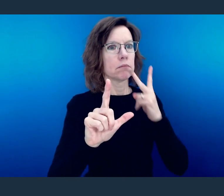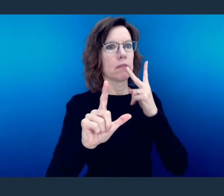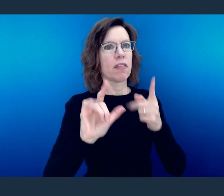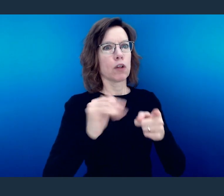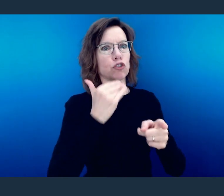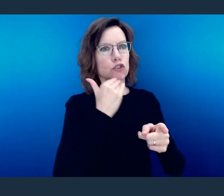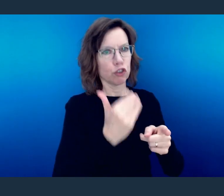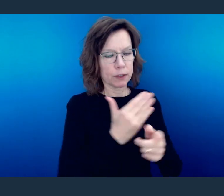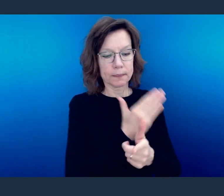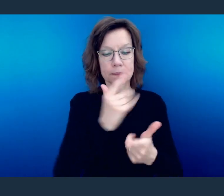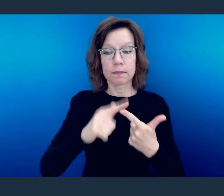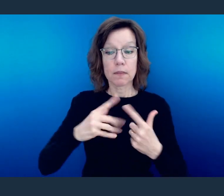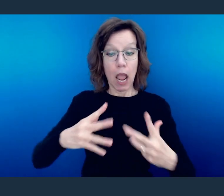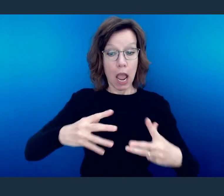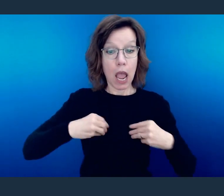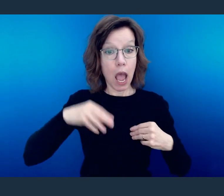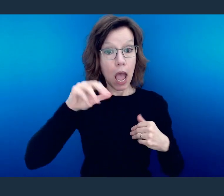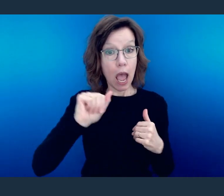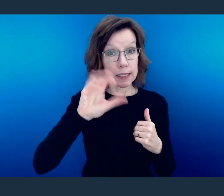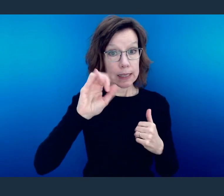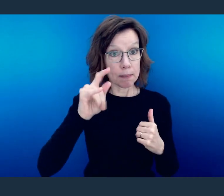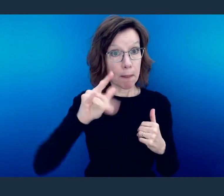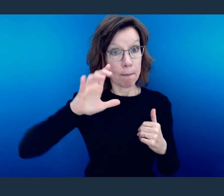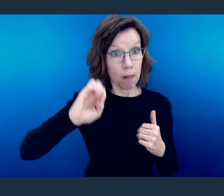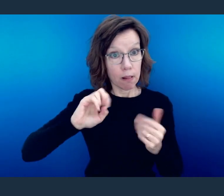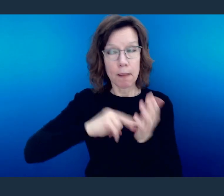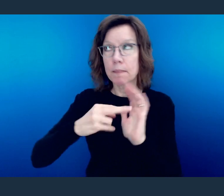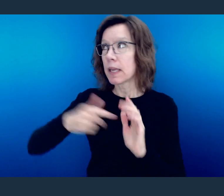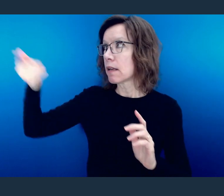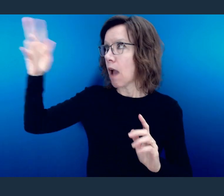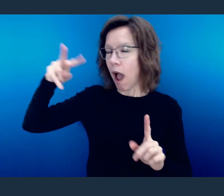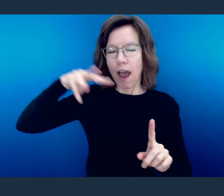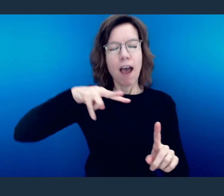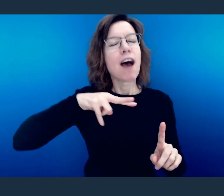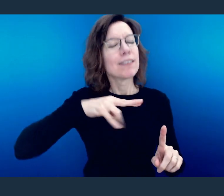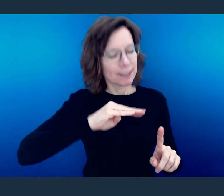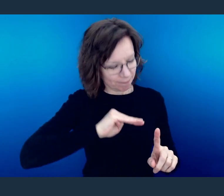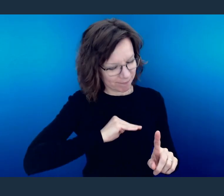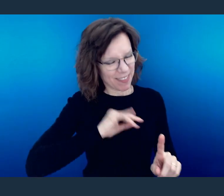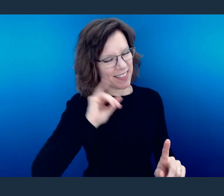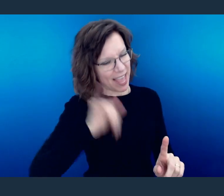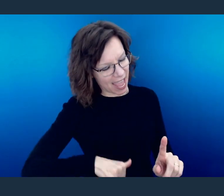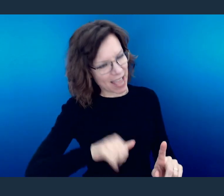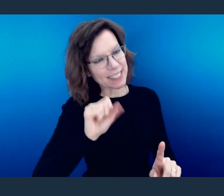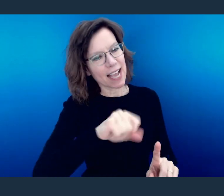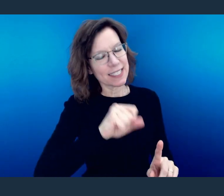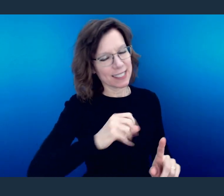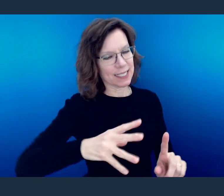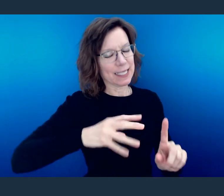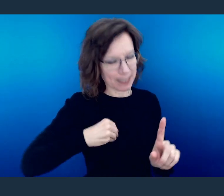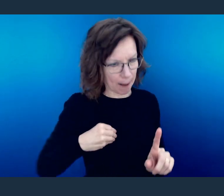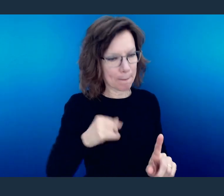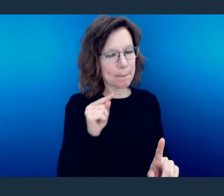And there, that acceptable means well pleasing or giving pleasure and satisfaction, perhaps in a greater degree than usual.